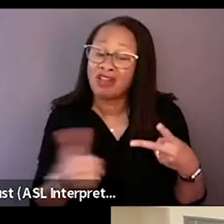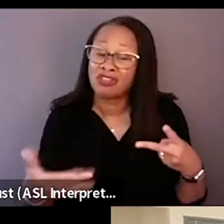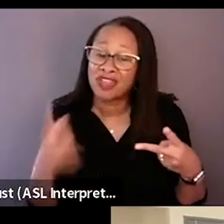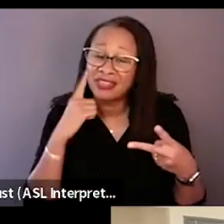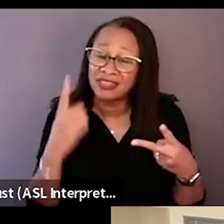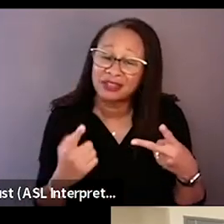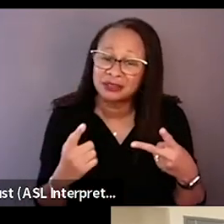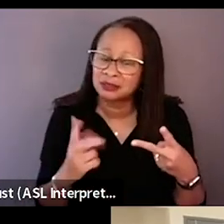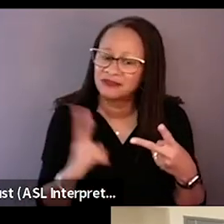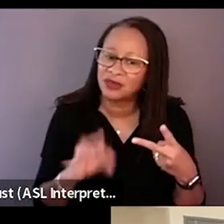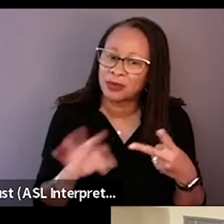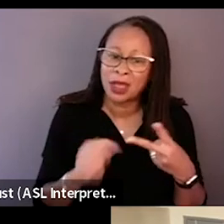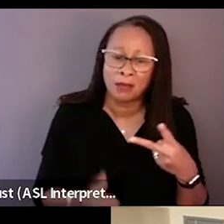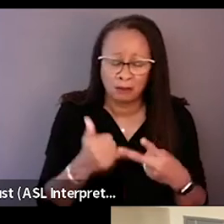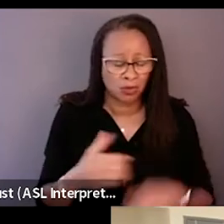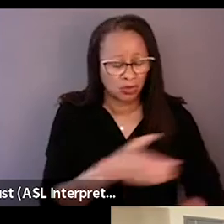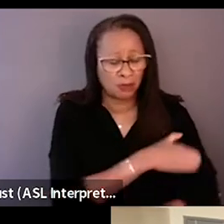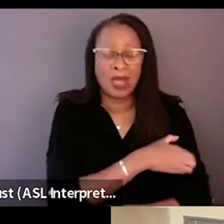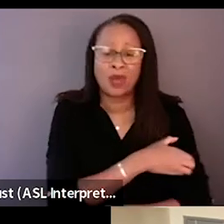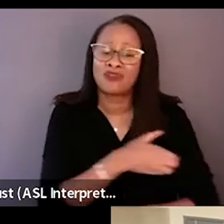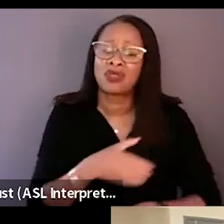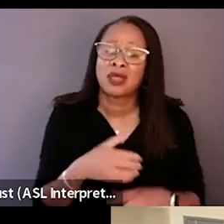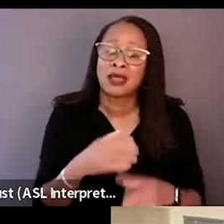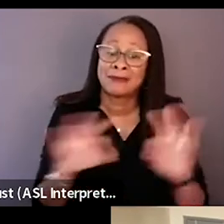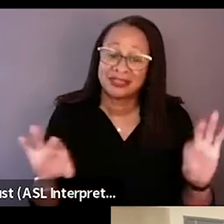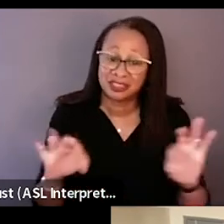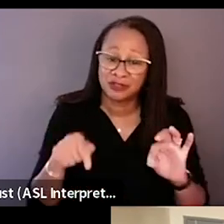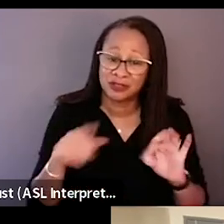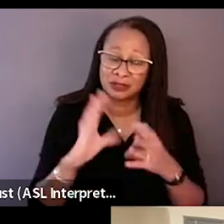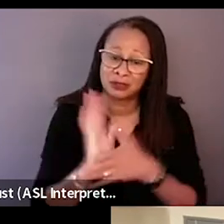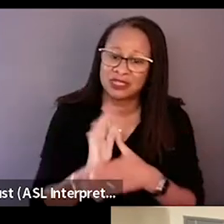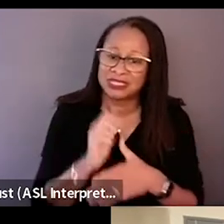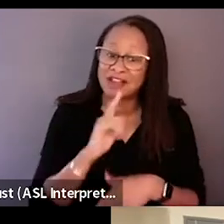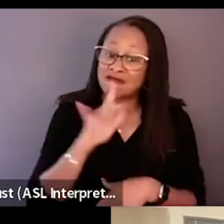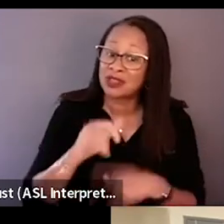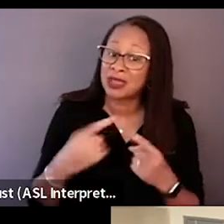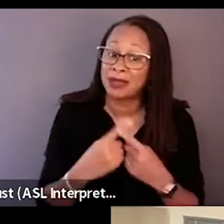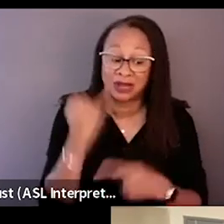one of the most powerful messages of this movie, is not really about whether you're red or blue,